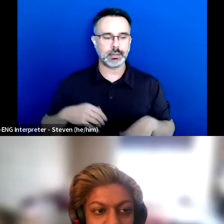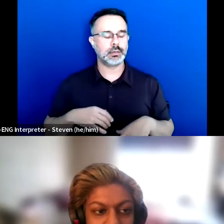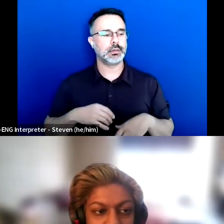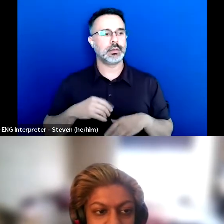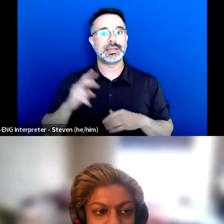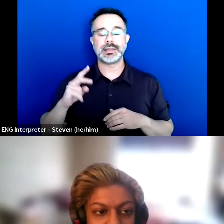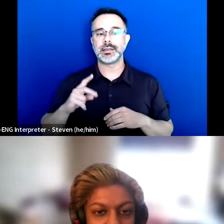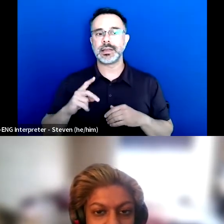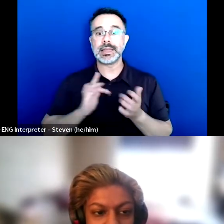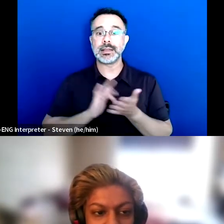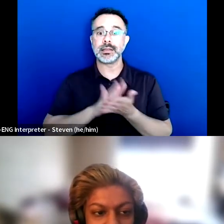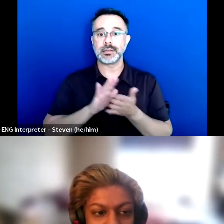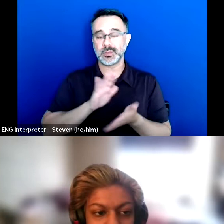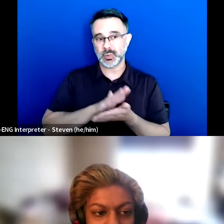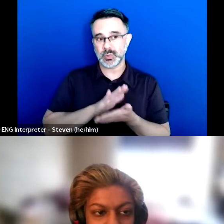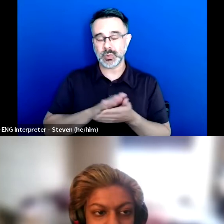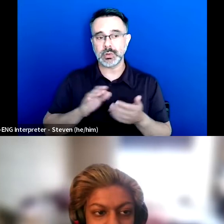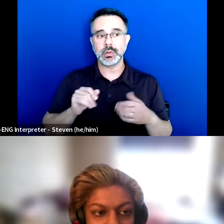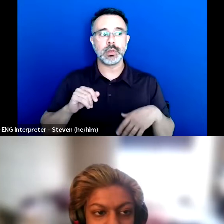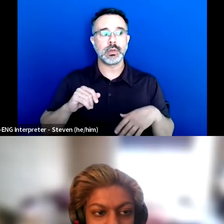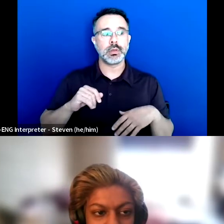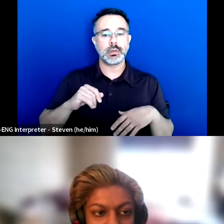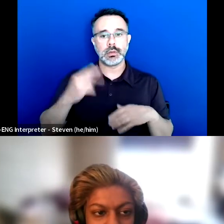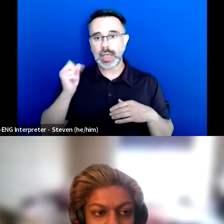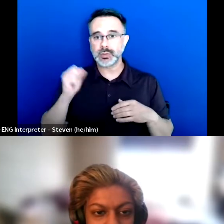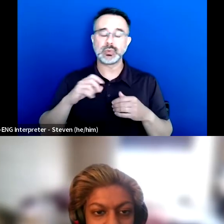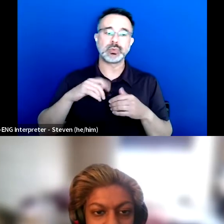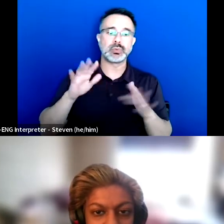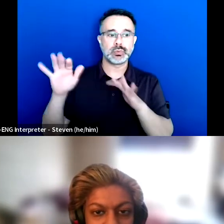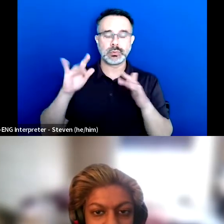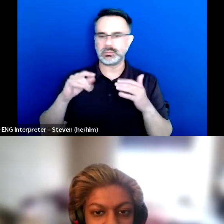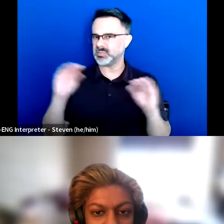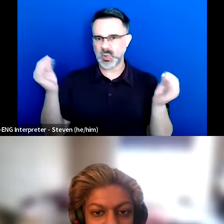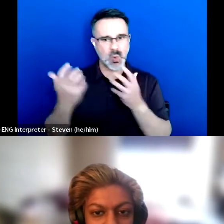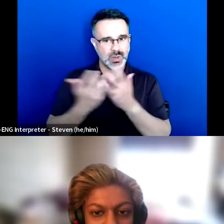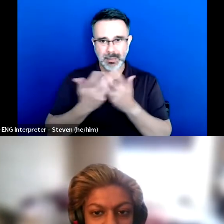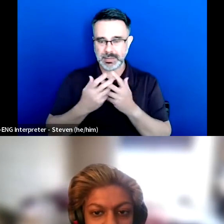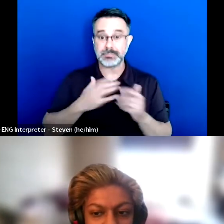I remember really vividly that my parents had to really fight for my accommodations in exams.